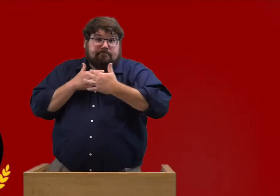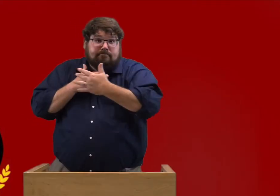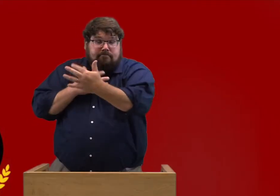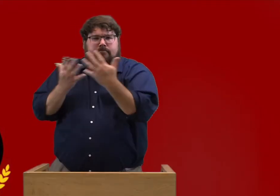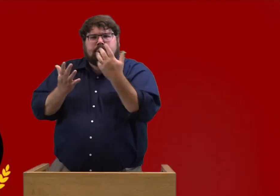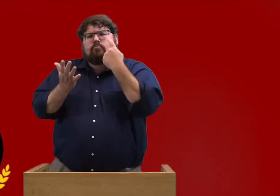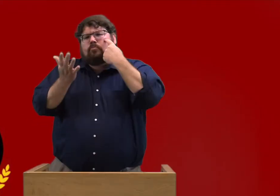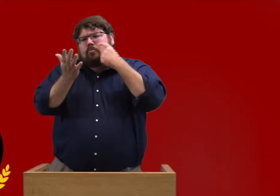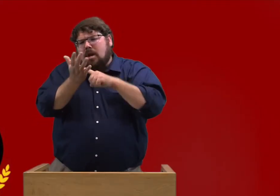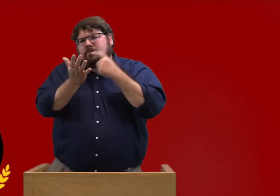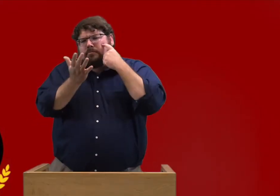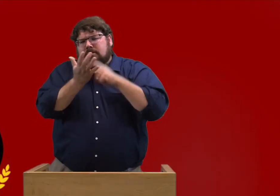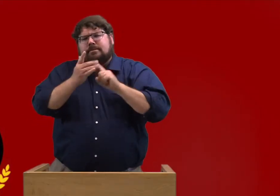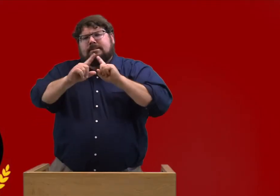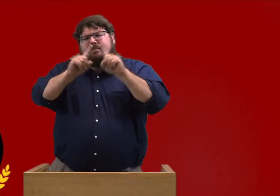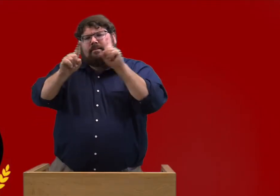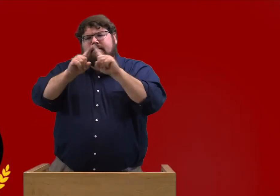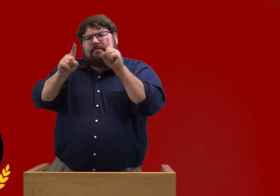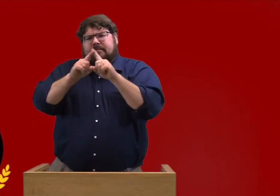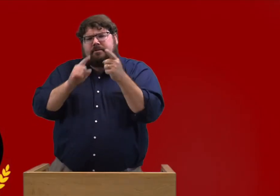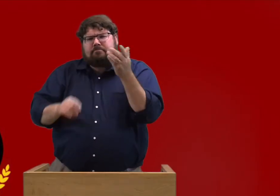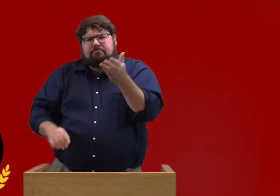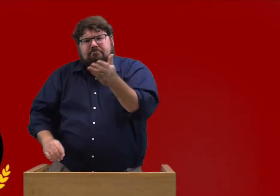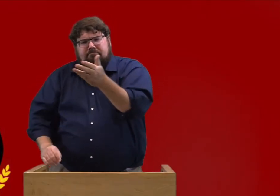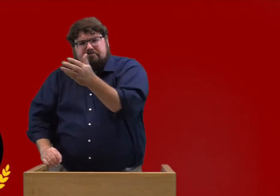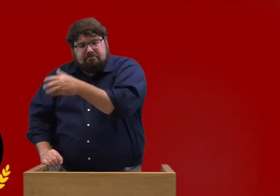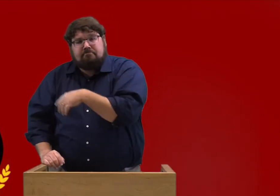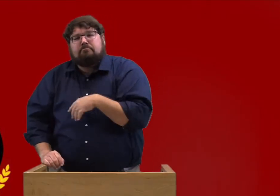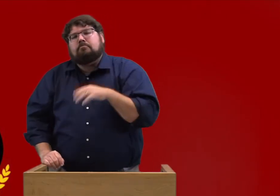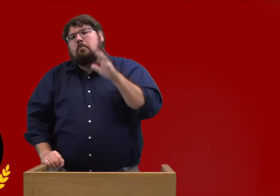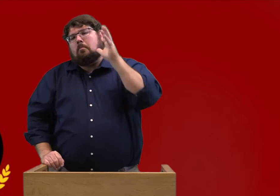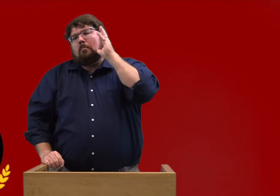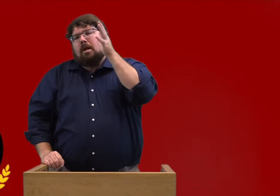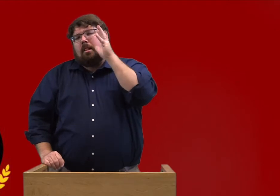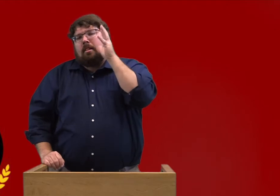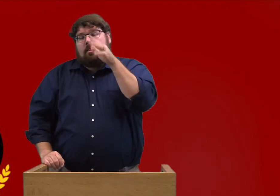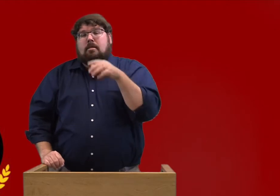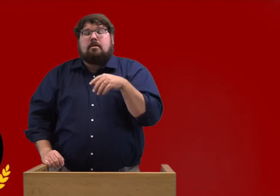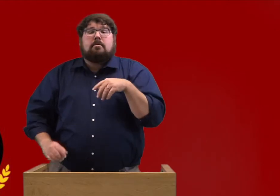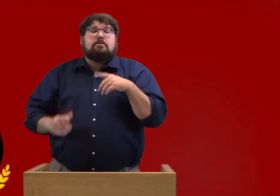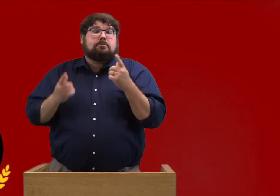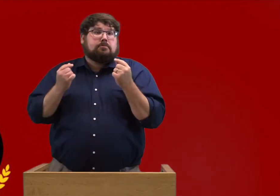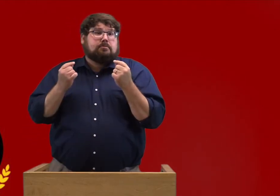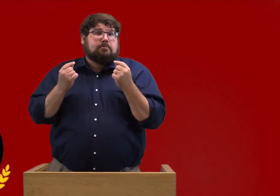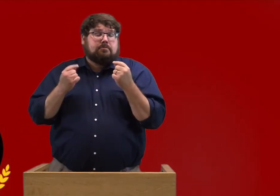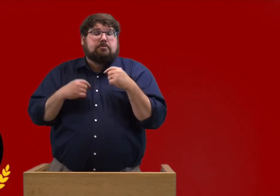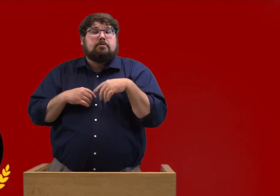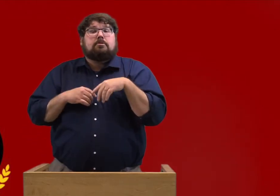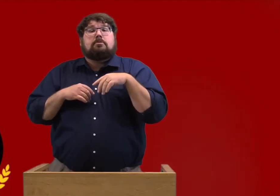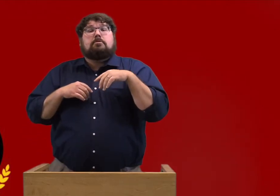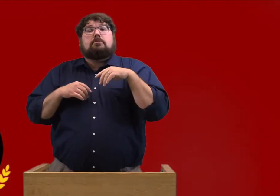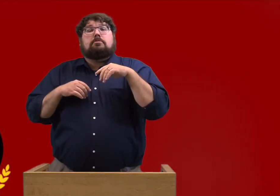Now as you go through the program you will see a lot of awards that are shown.